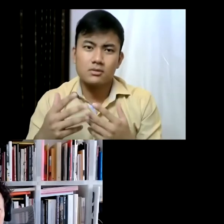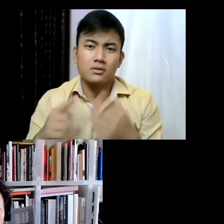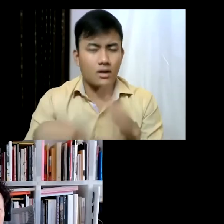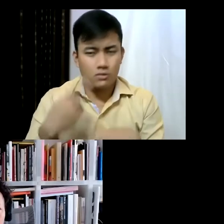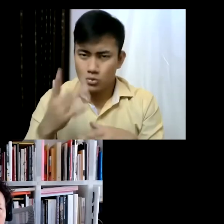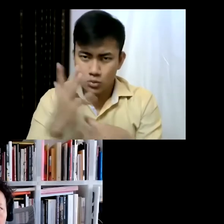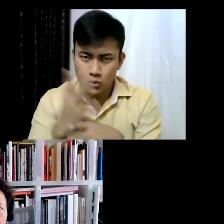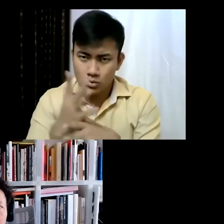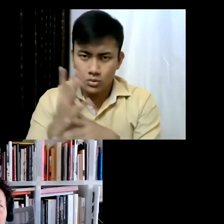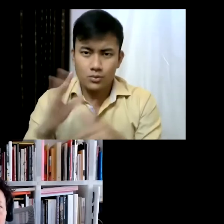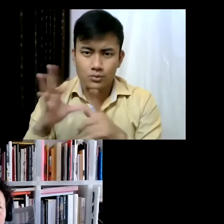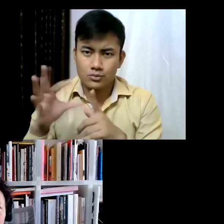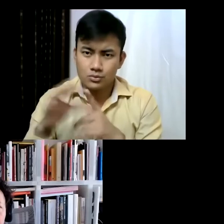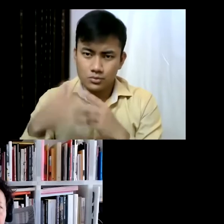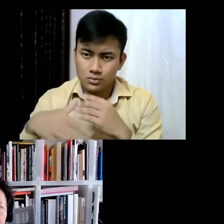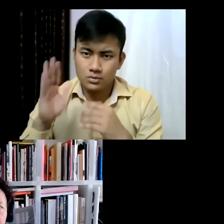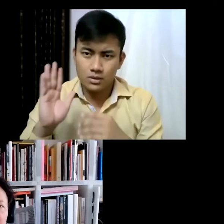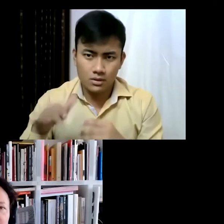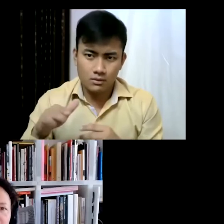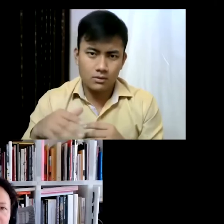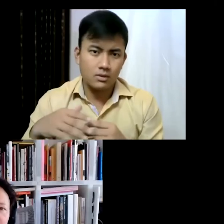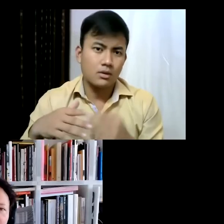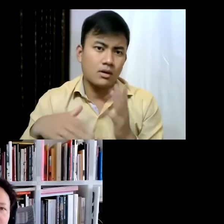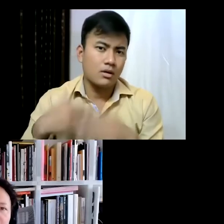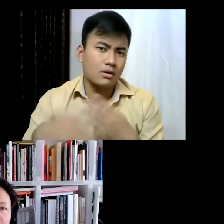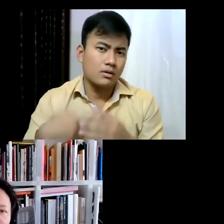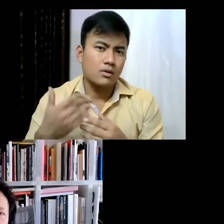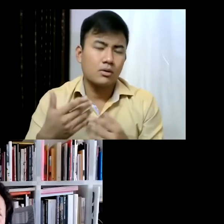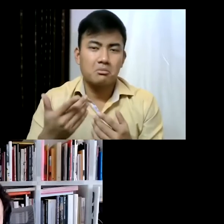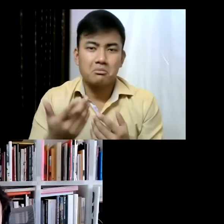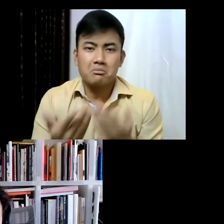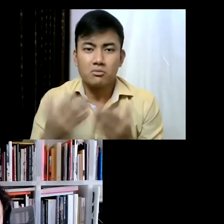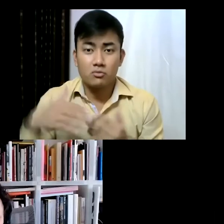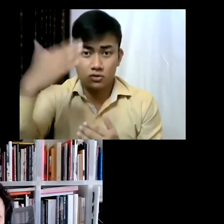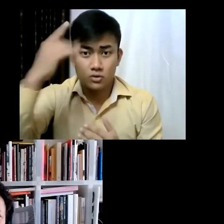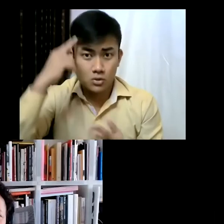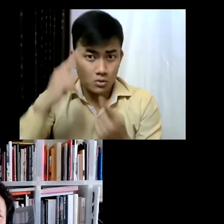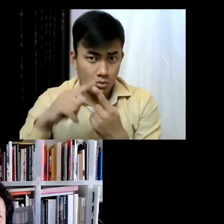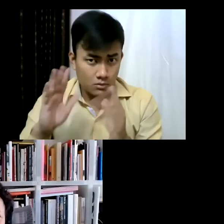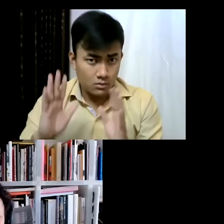Art Basel Cities in Buenos Aires- 'hopscotch' as it was called. You know, that transformed the city